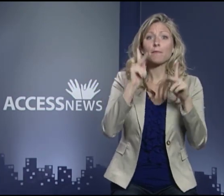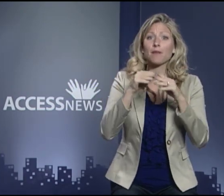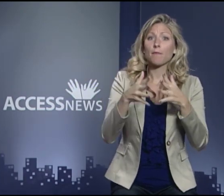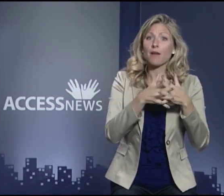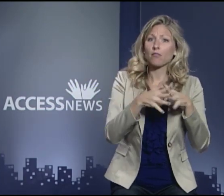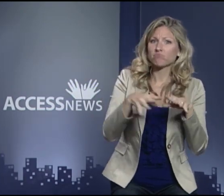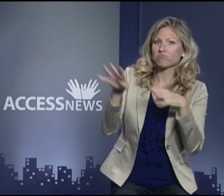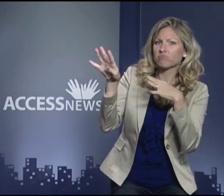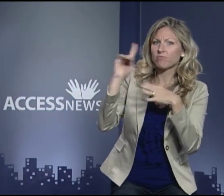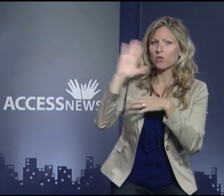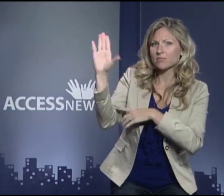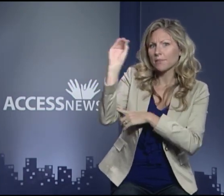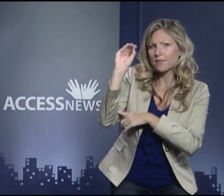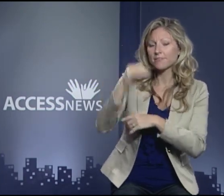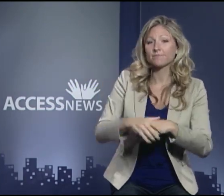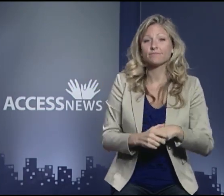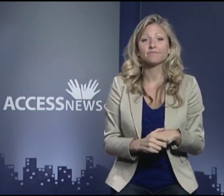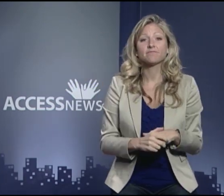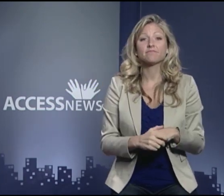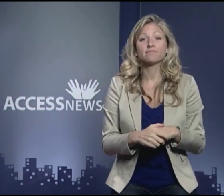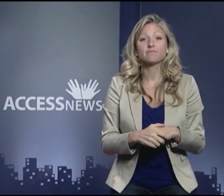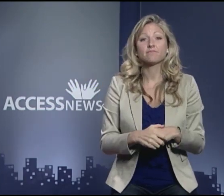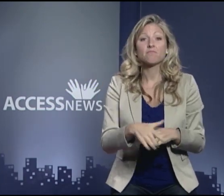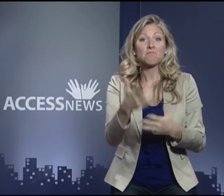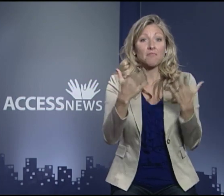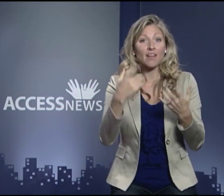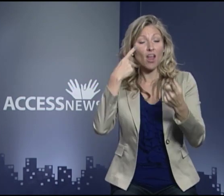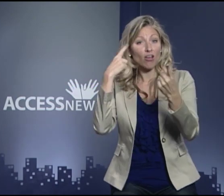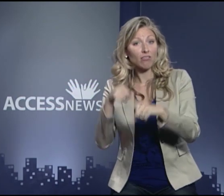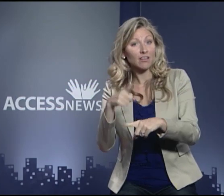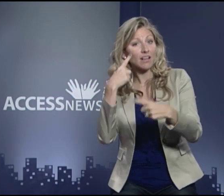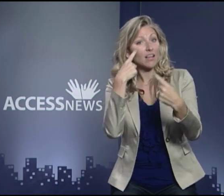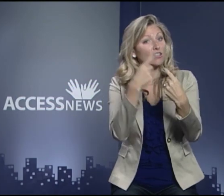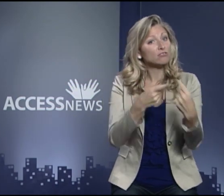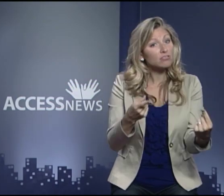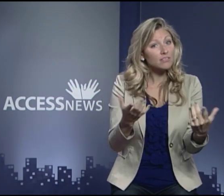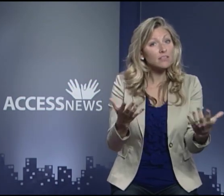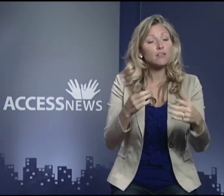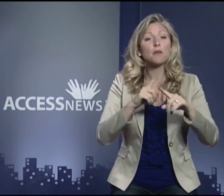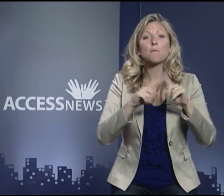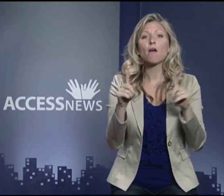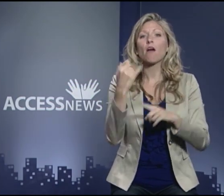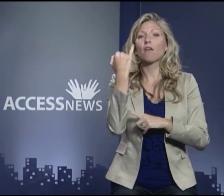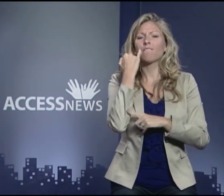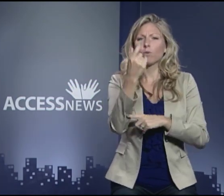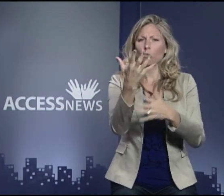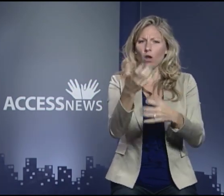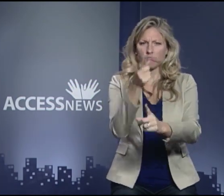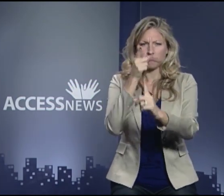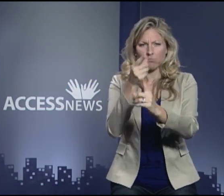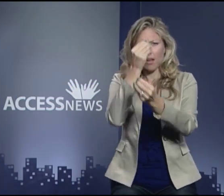by people across the political spectrum. You may agree or you may disagree, but if you're looking